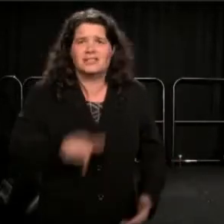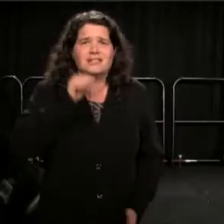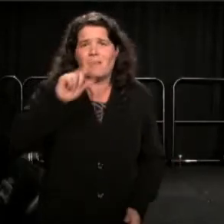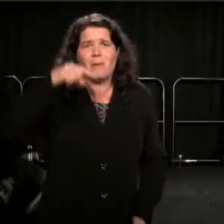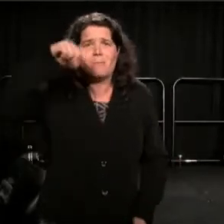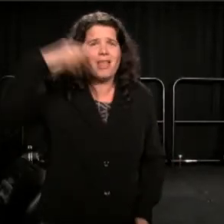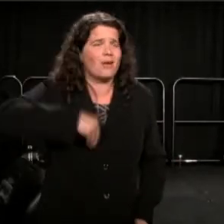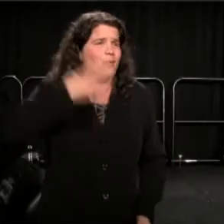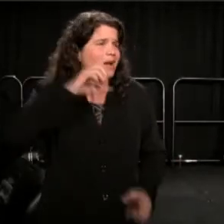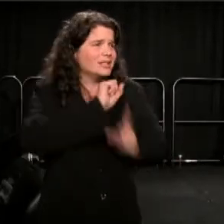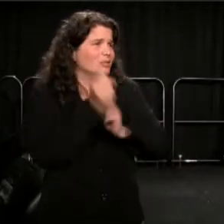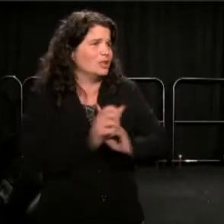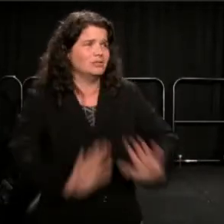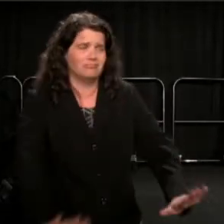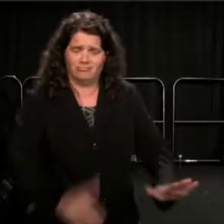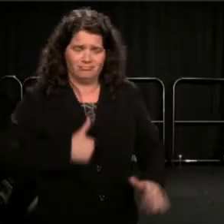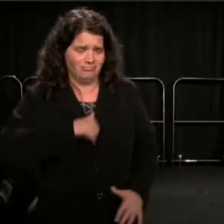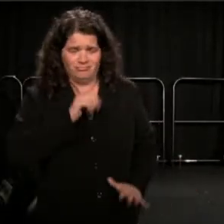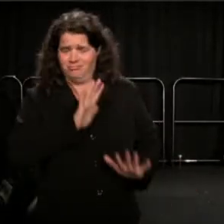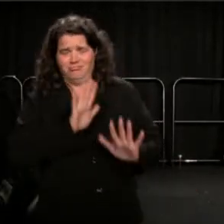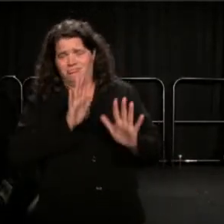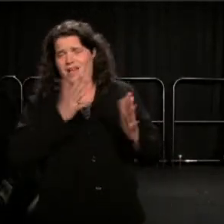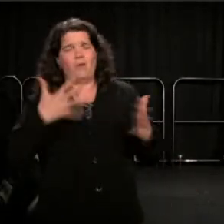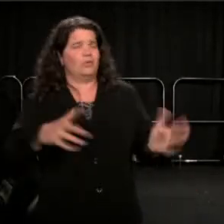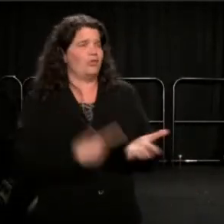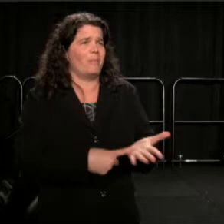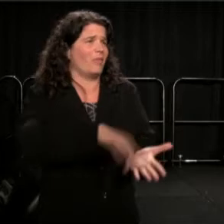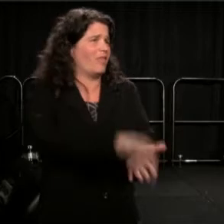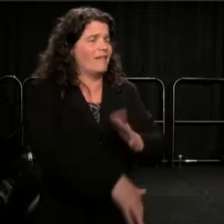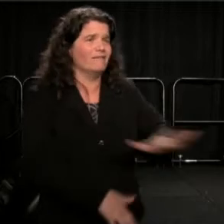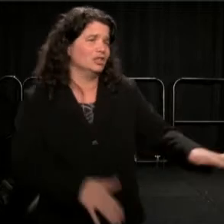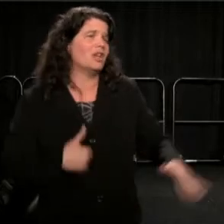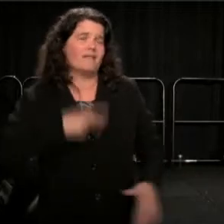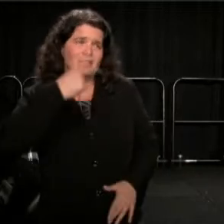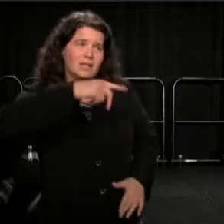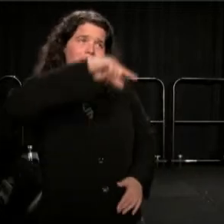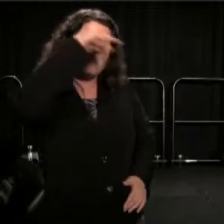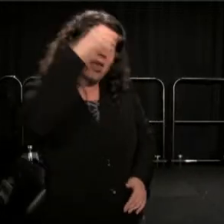I a'int trying to hear that. I seen plenty of black officers do it to black people.